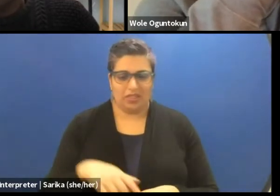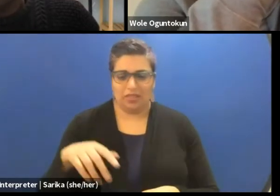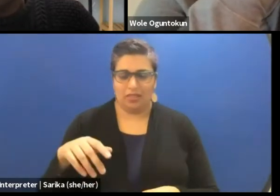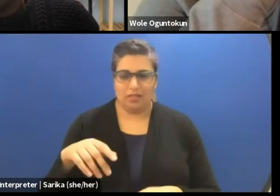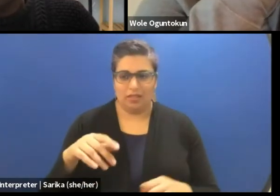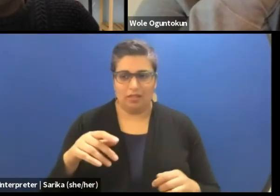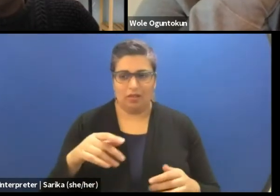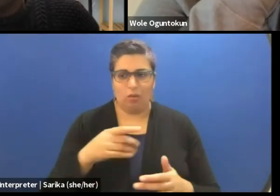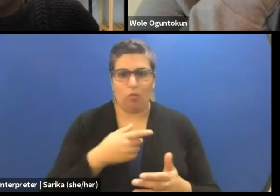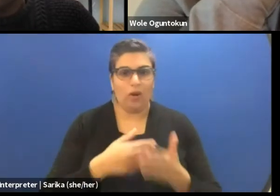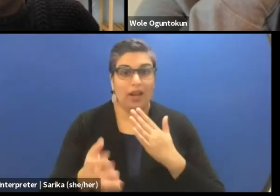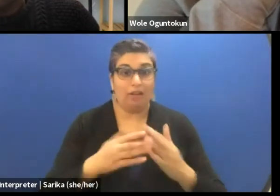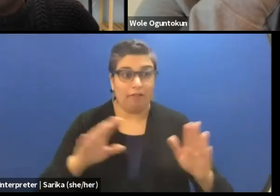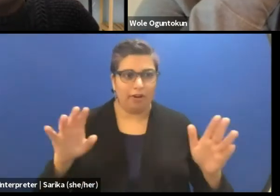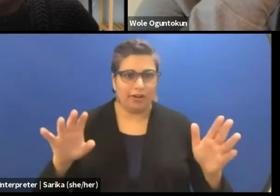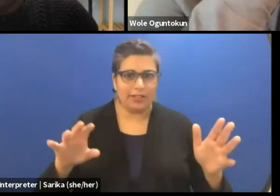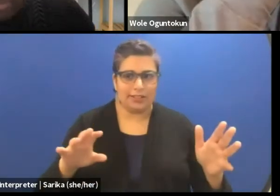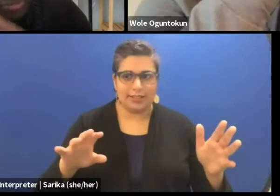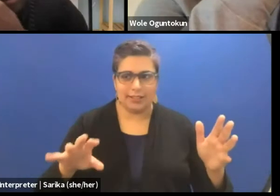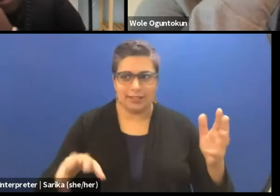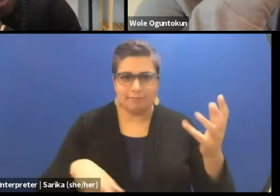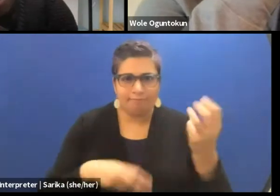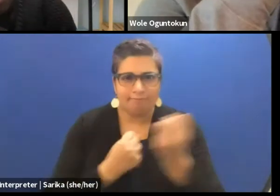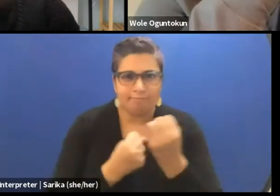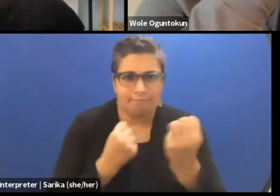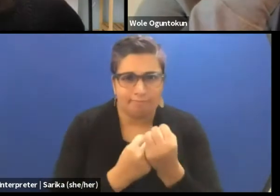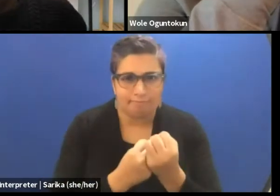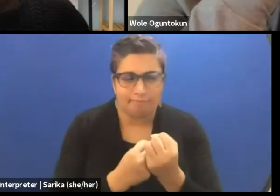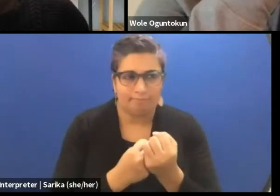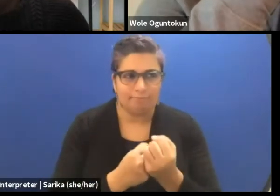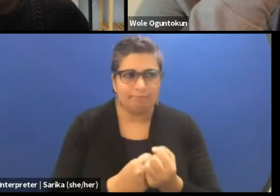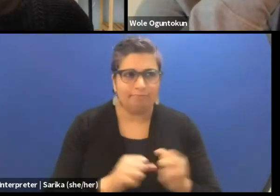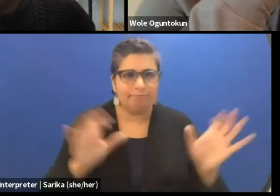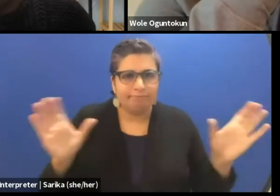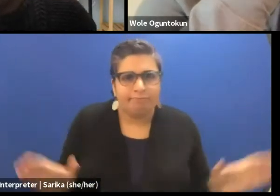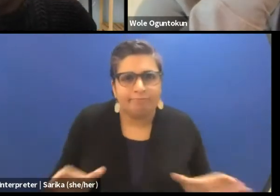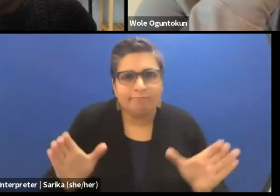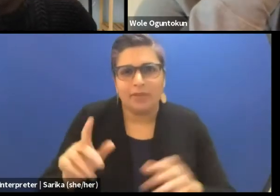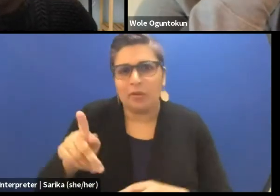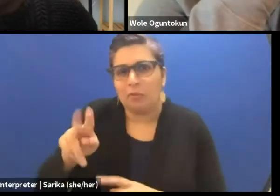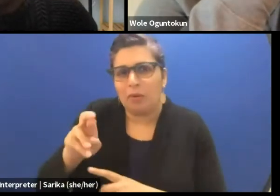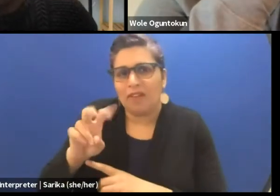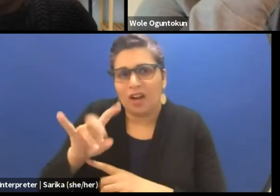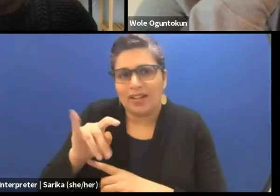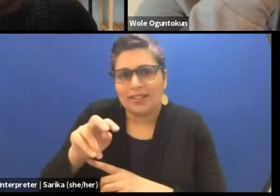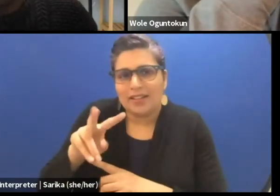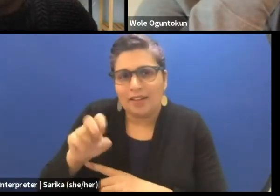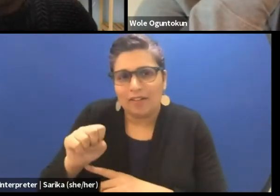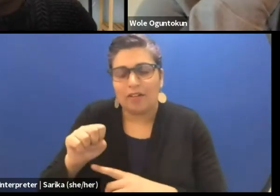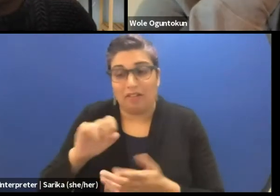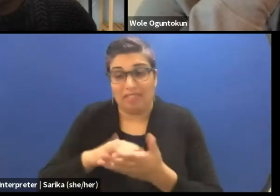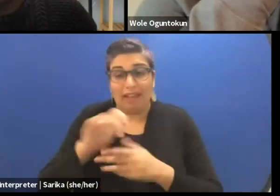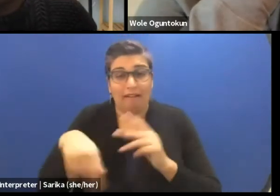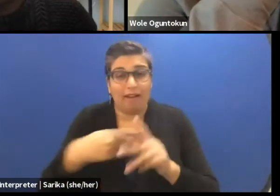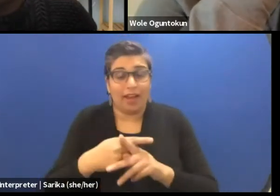in the creative process of analyzing and probably packaging a play into a dramatical theatrical experience,